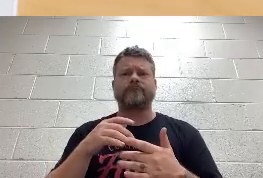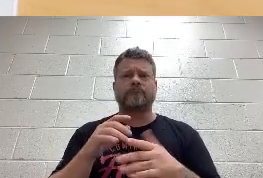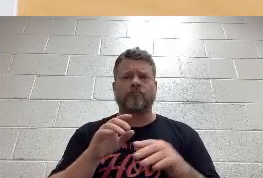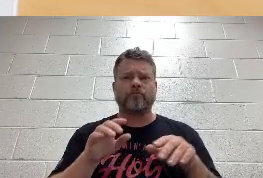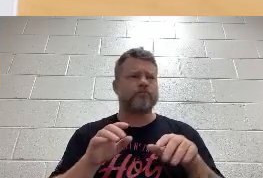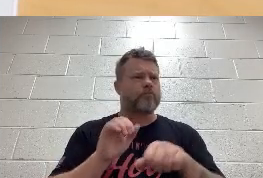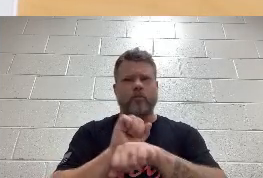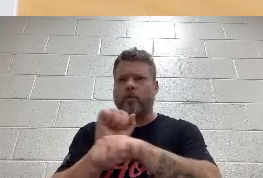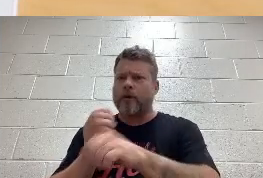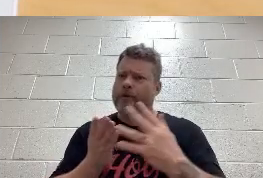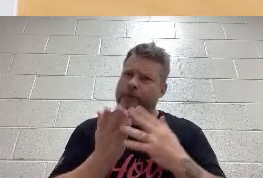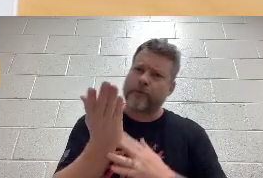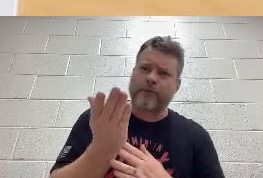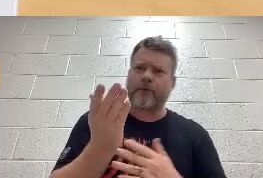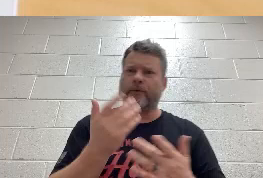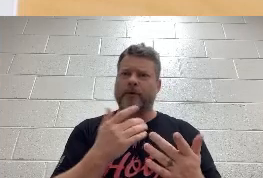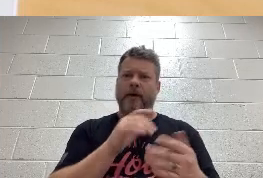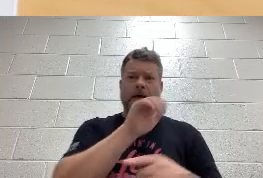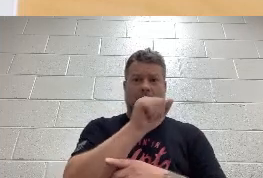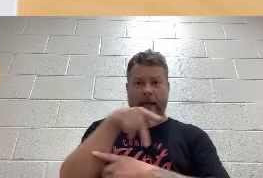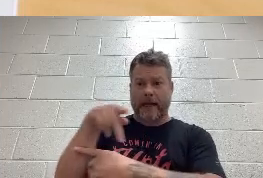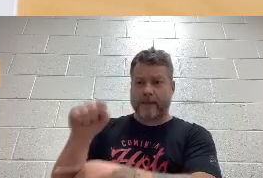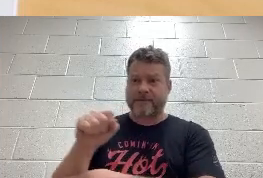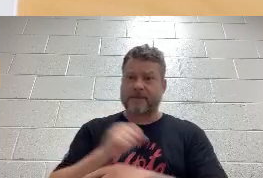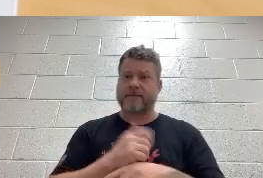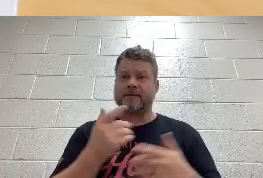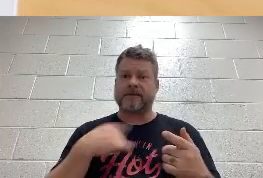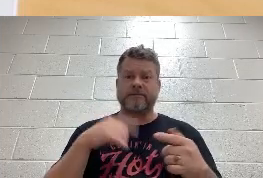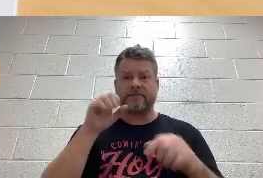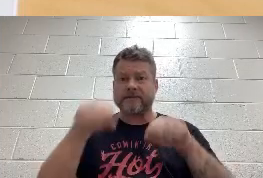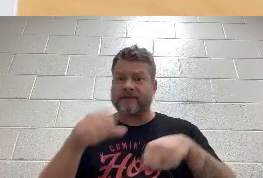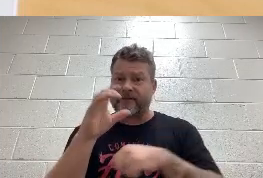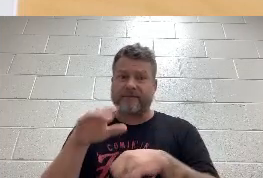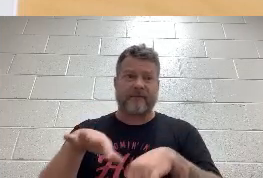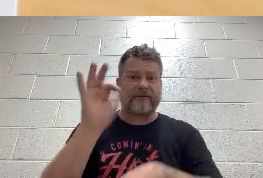Magnification features and apps which can help a low vision individual with seeing